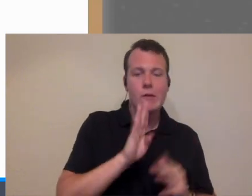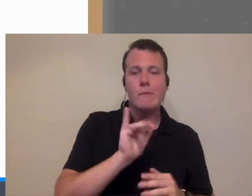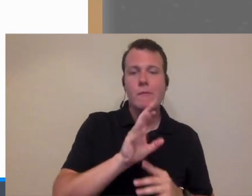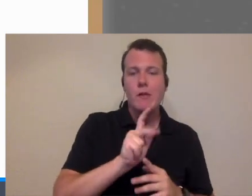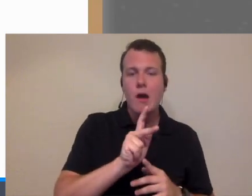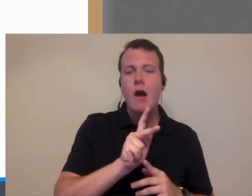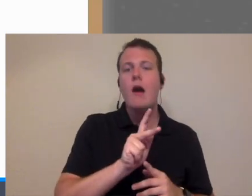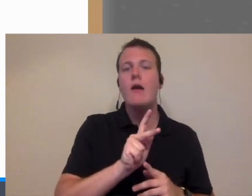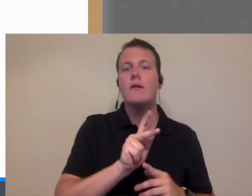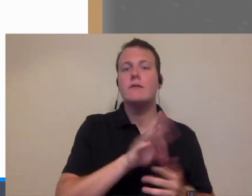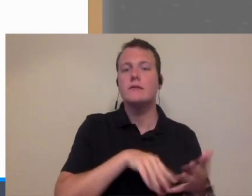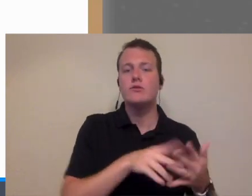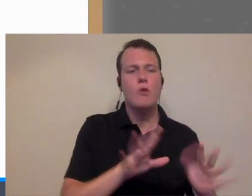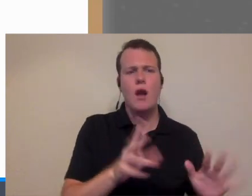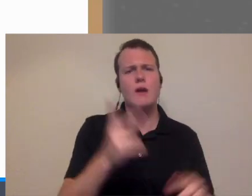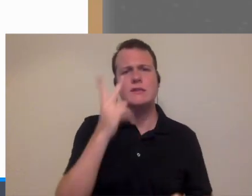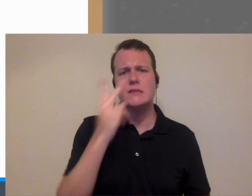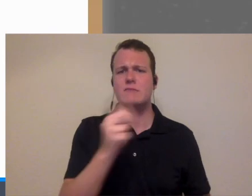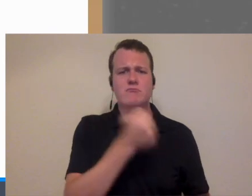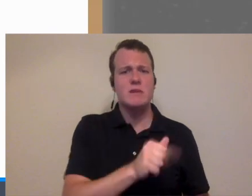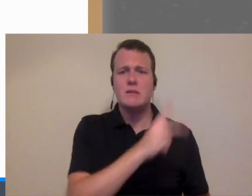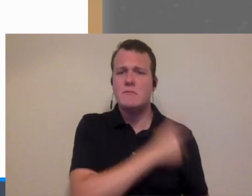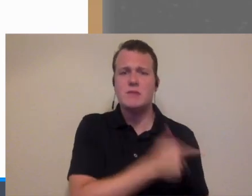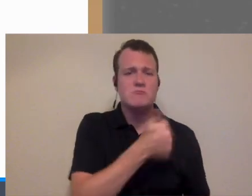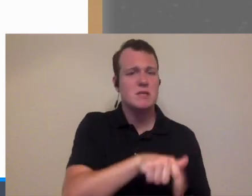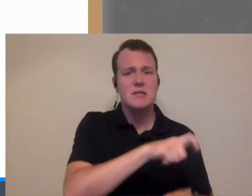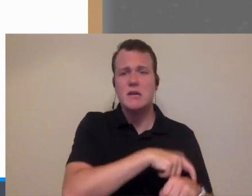scheduling and I was like you know what I will see any patient anytime and